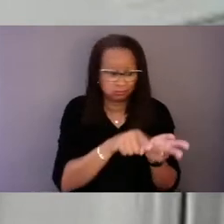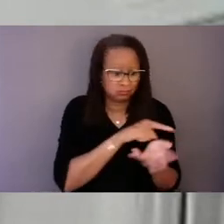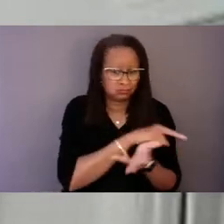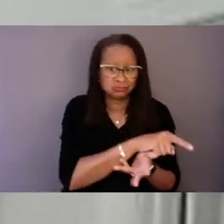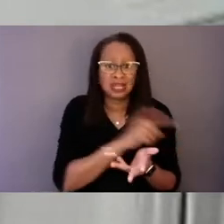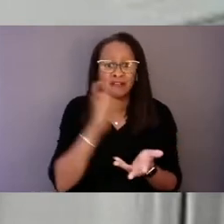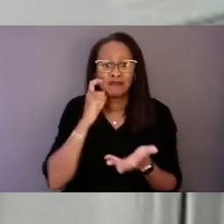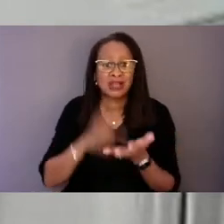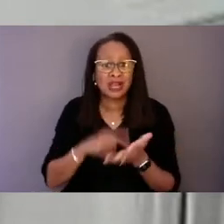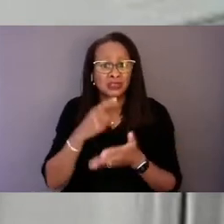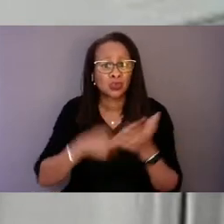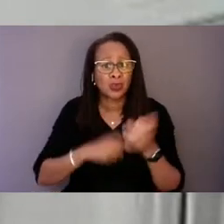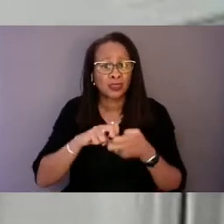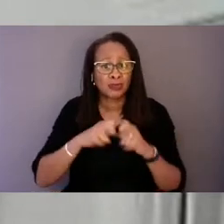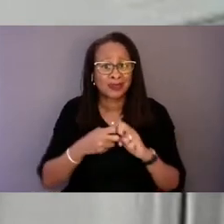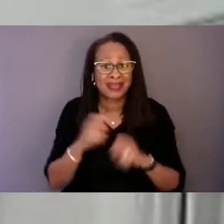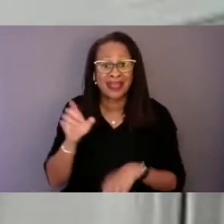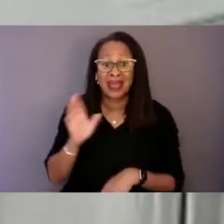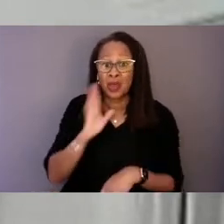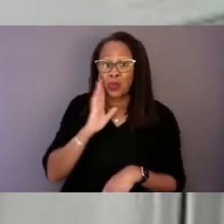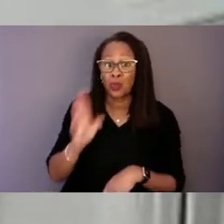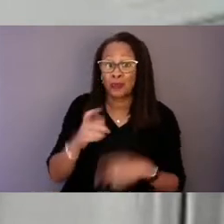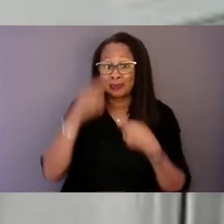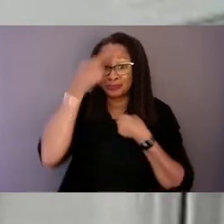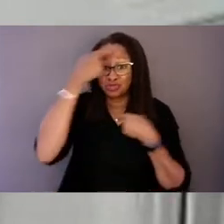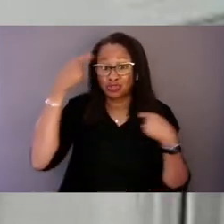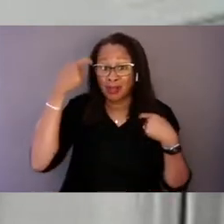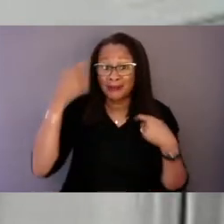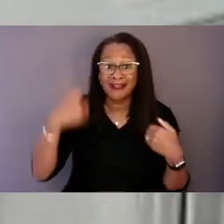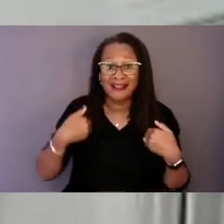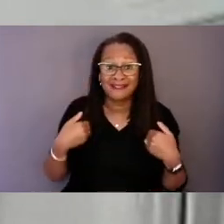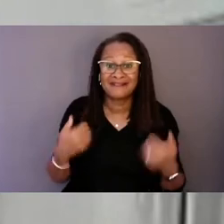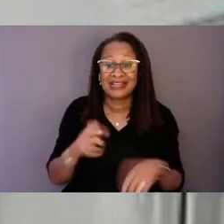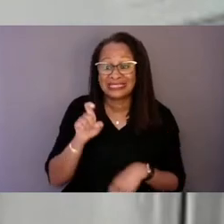is this person traumatized and needing safety